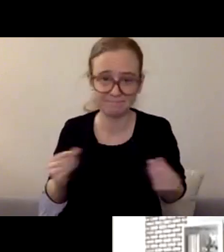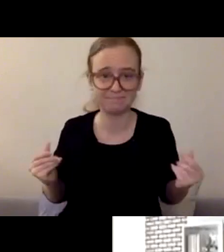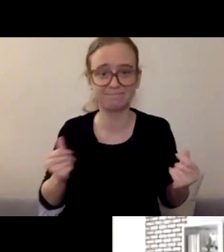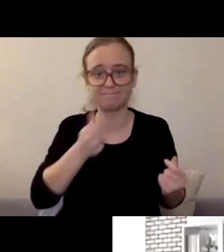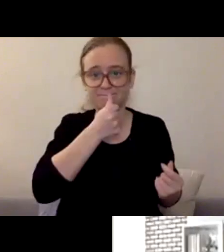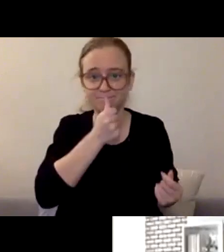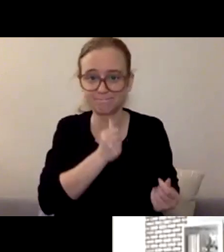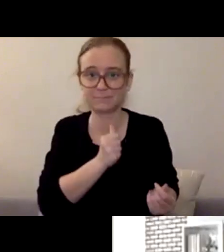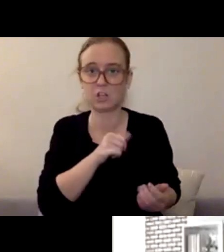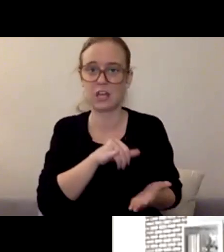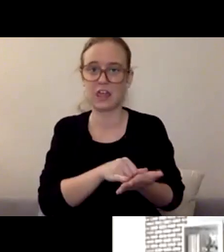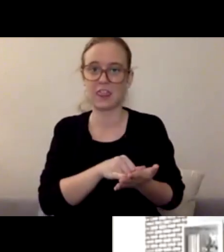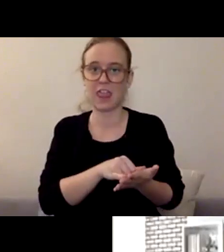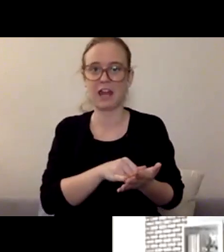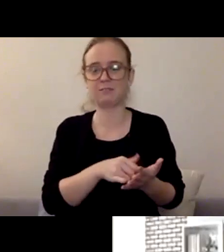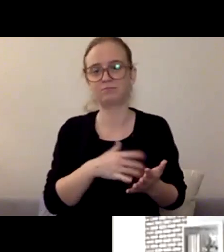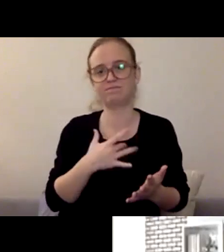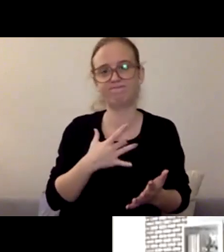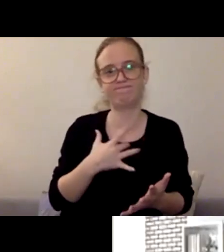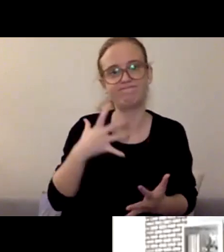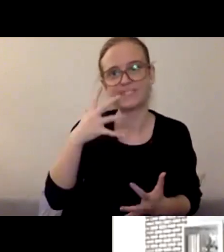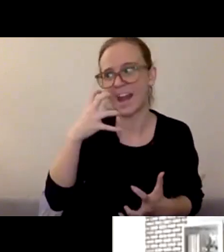to be taking precautions during the pandemic, that sort of thing.